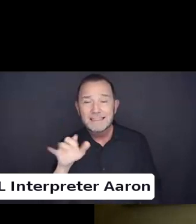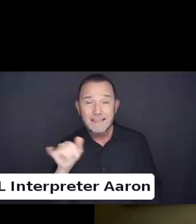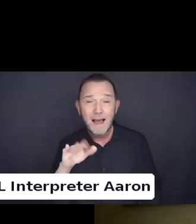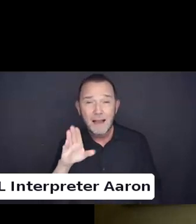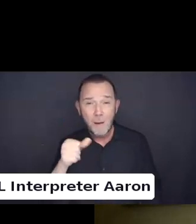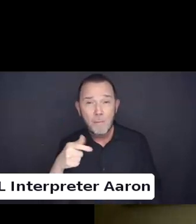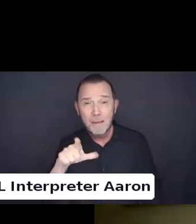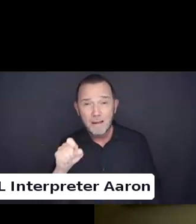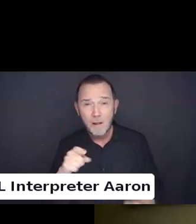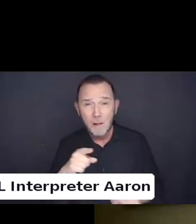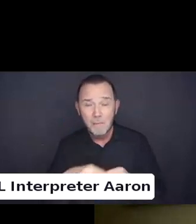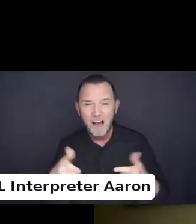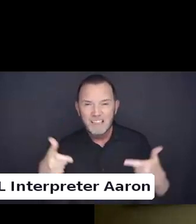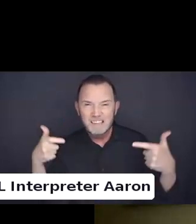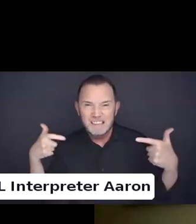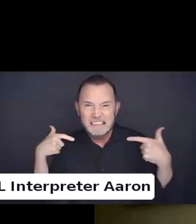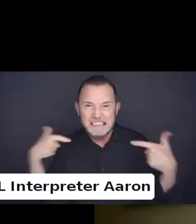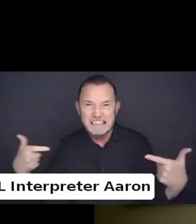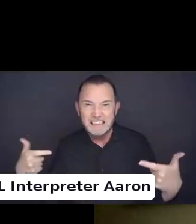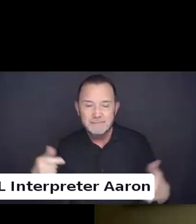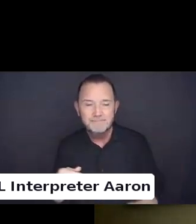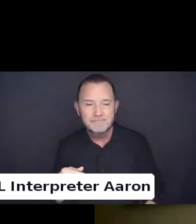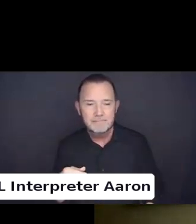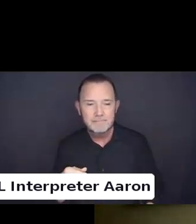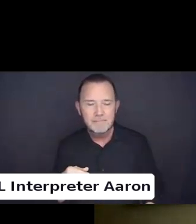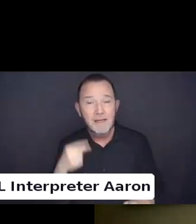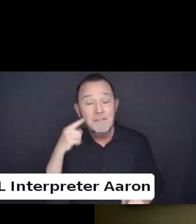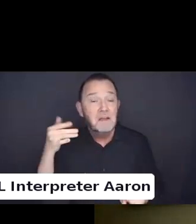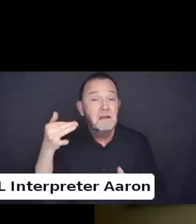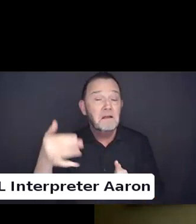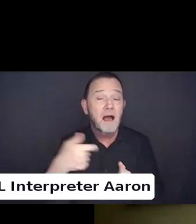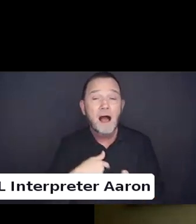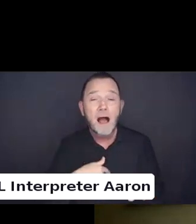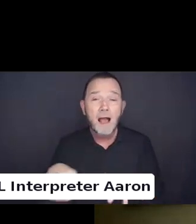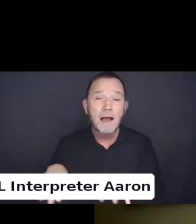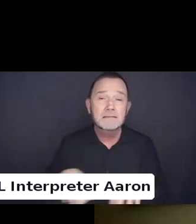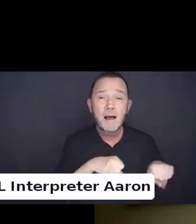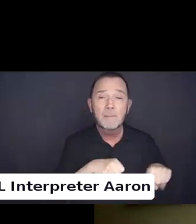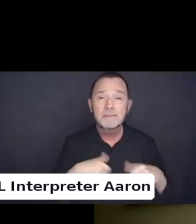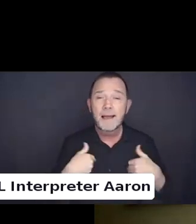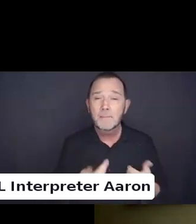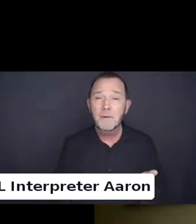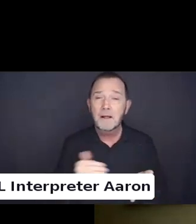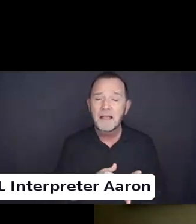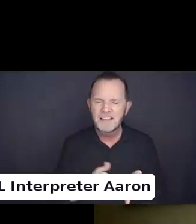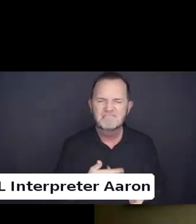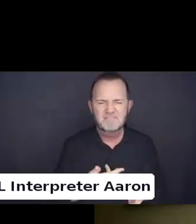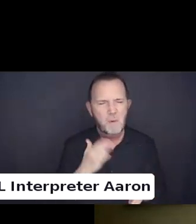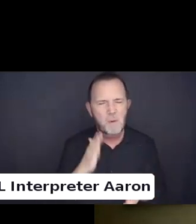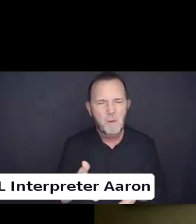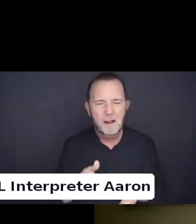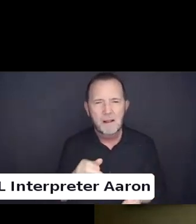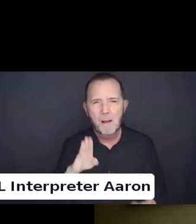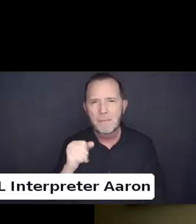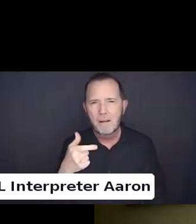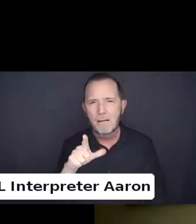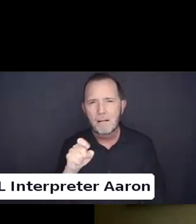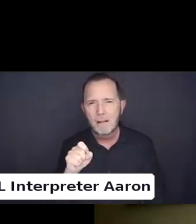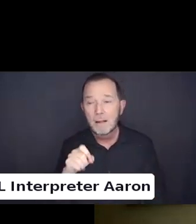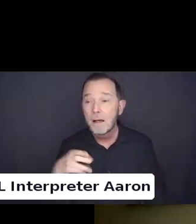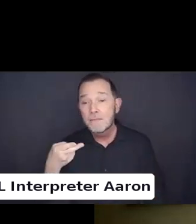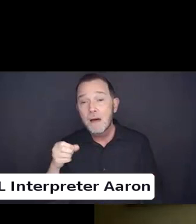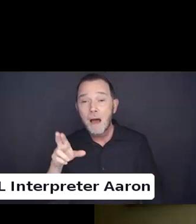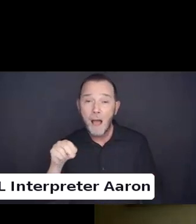But I think when I adopt again it will probably be a beagle.